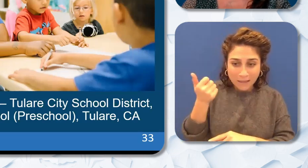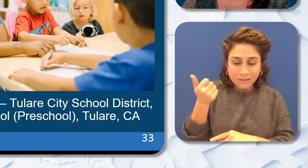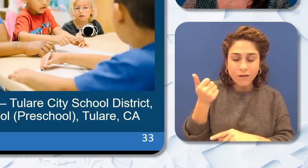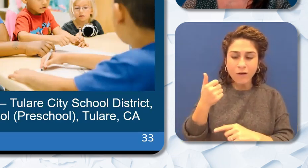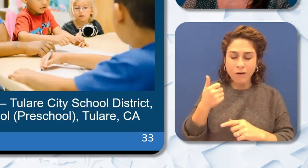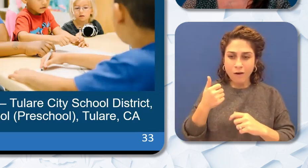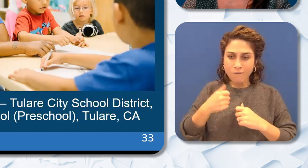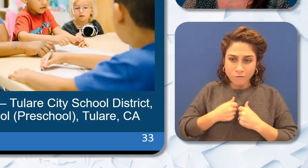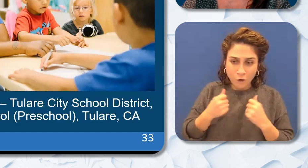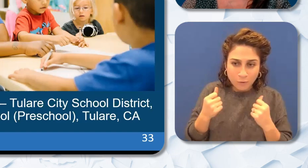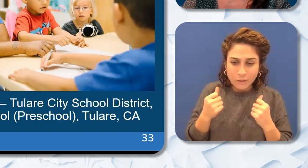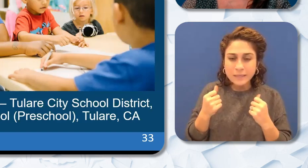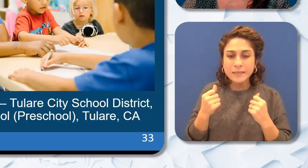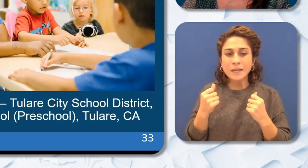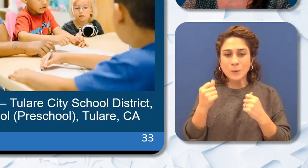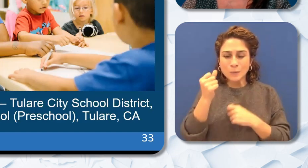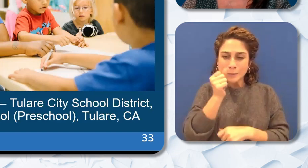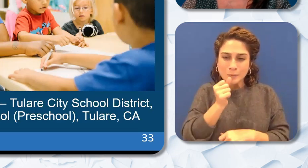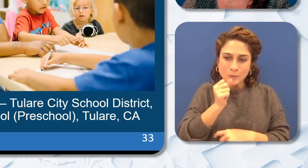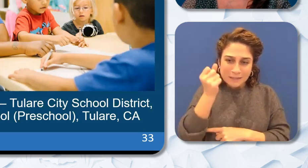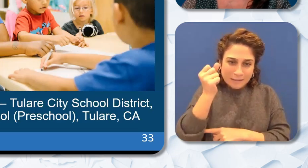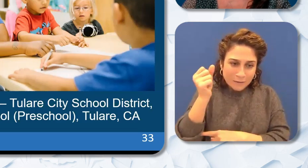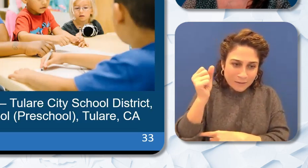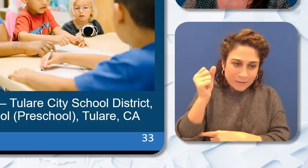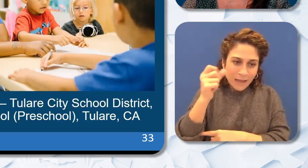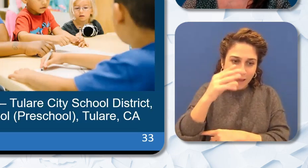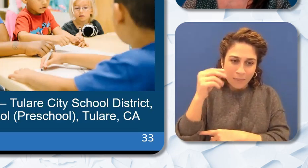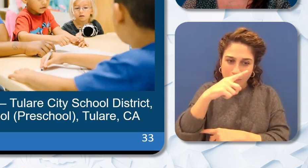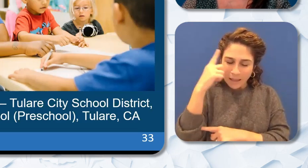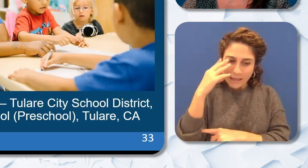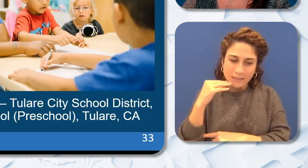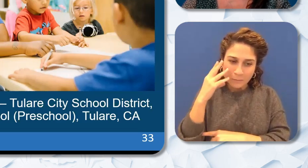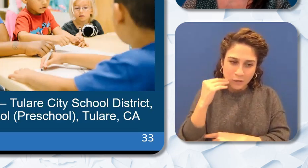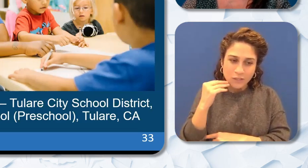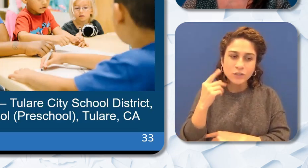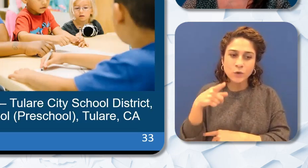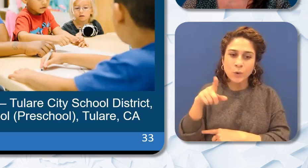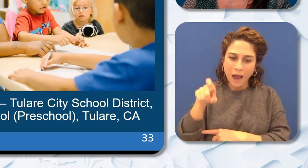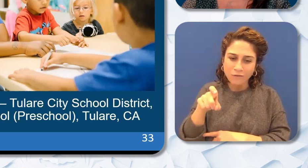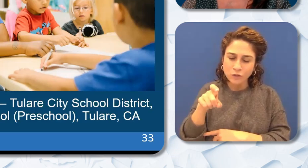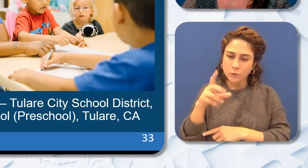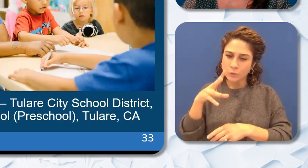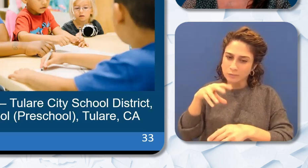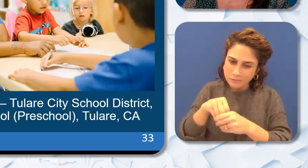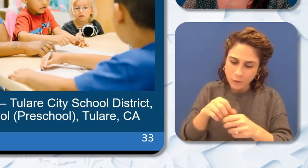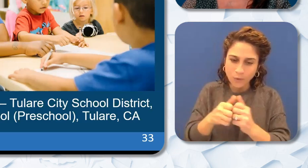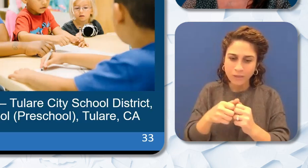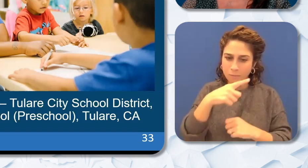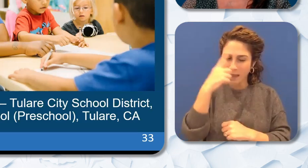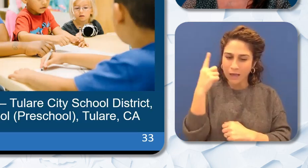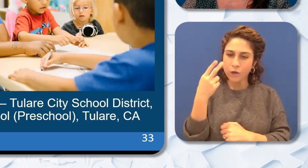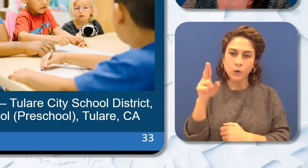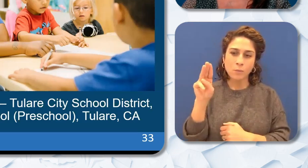Black Experience Tarana Burke: “You have to engage with Black humanity because the expansiveness of